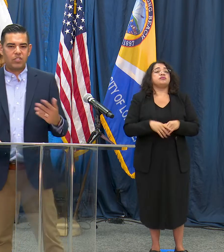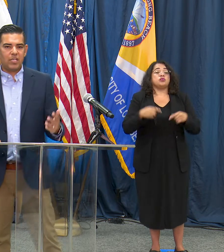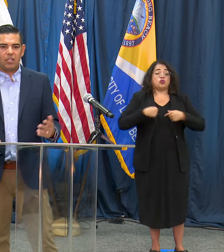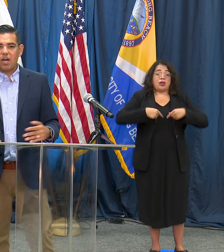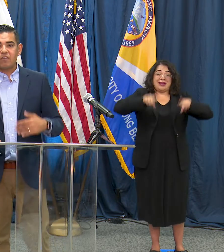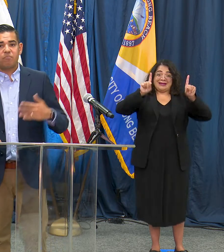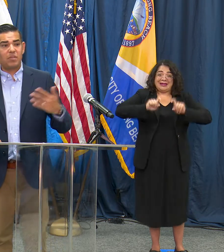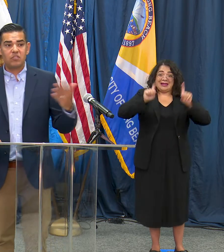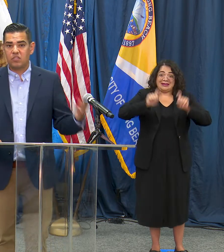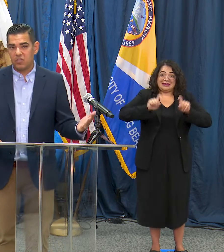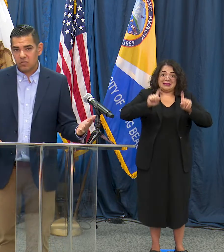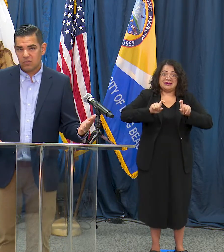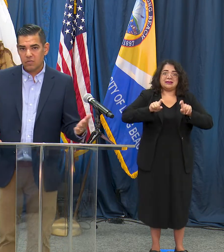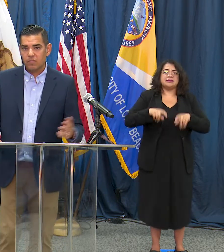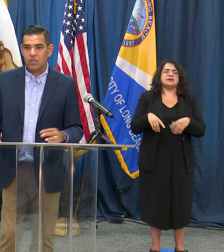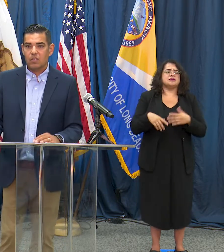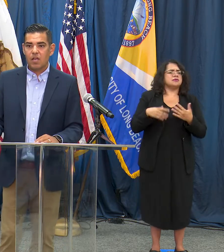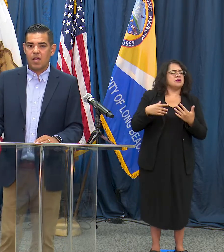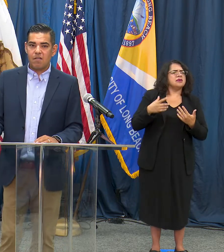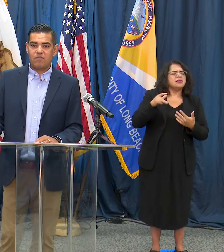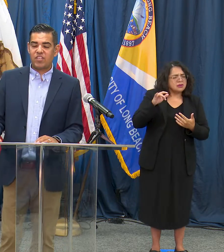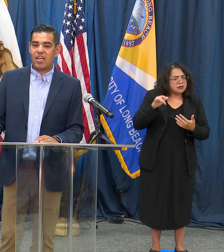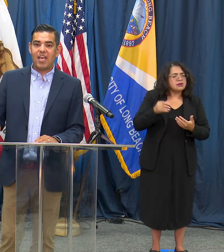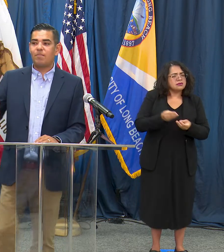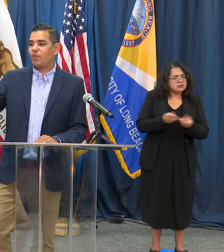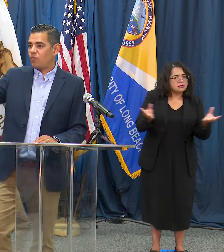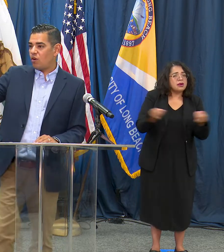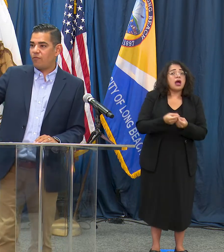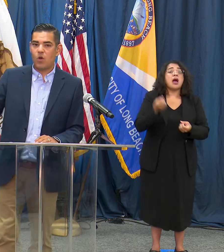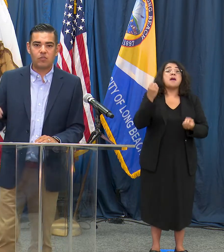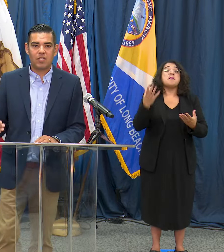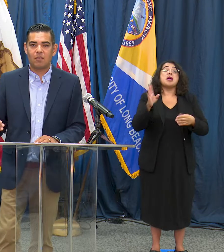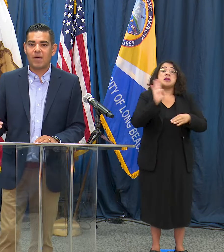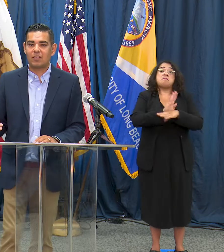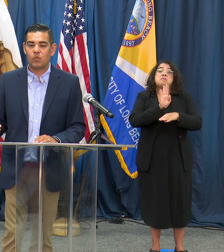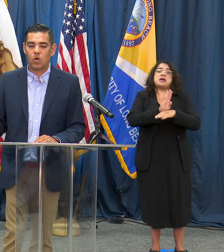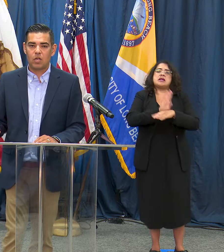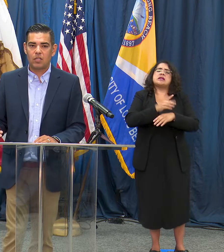seeing a lot of businesses saying hey before folks can come back to work